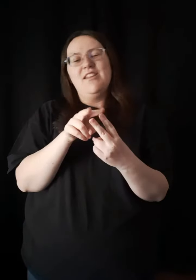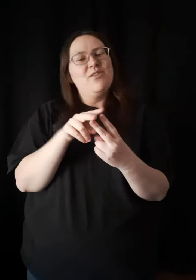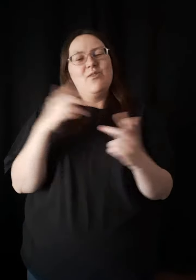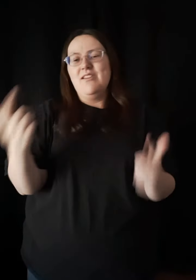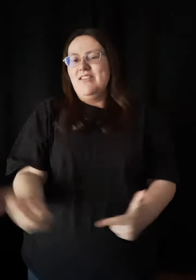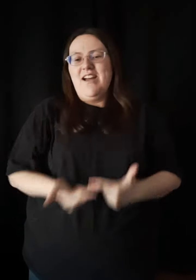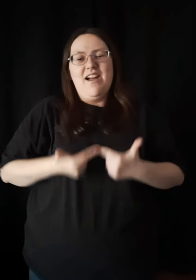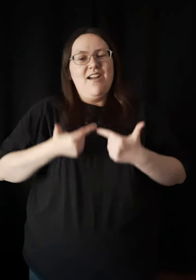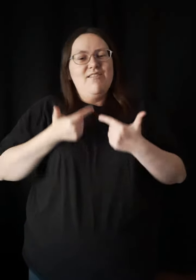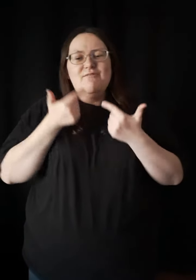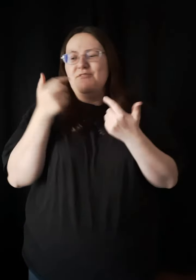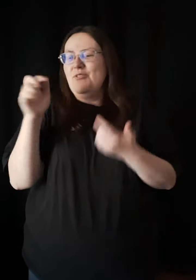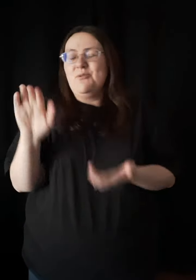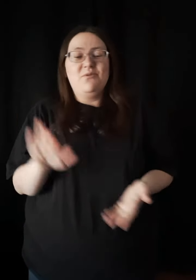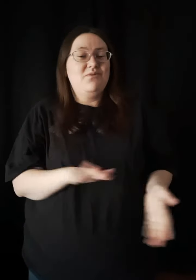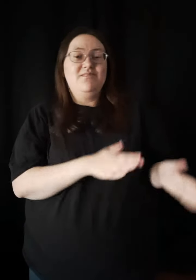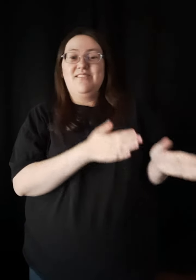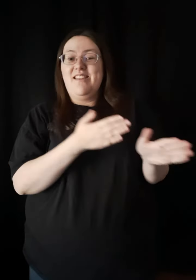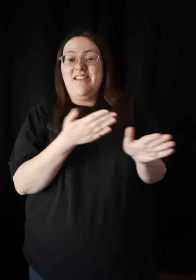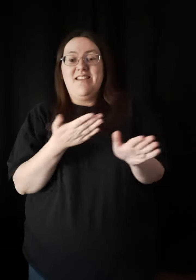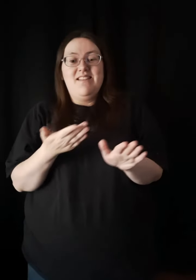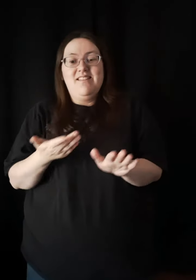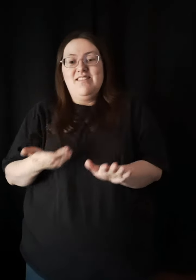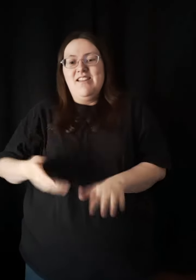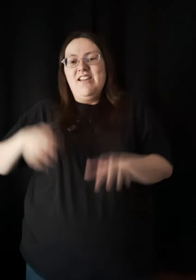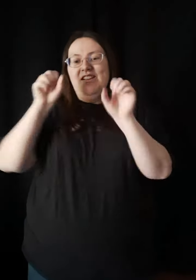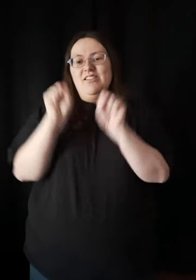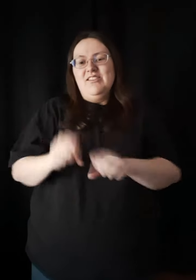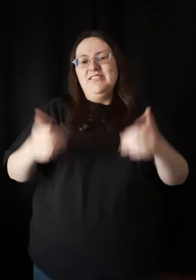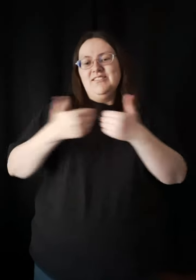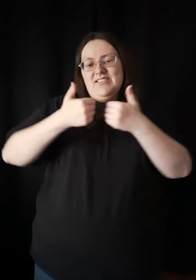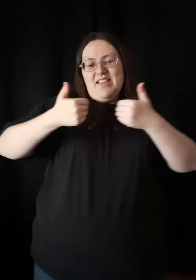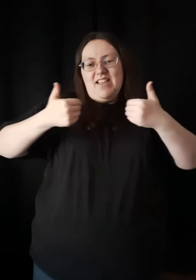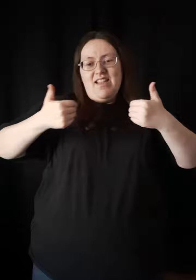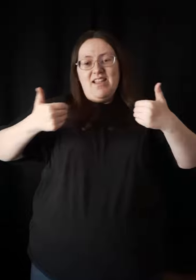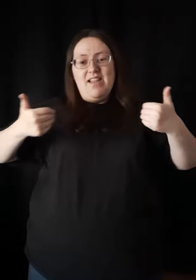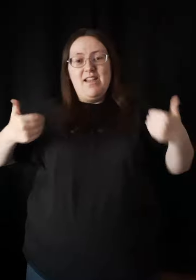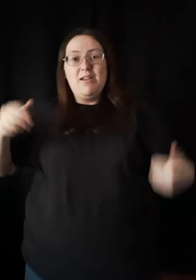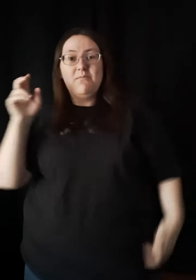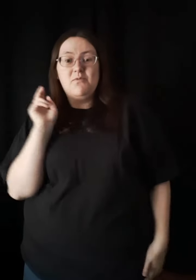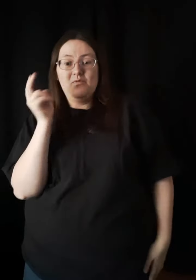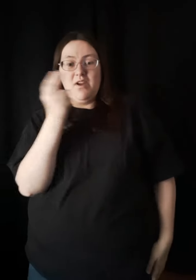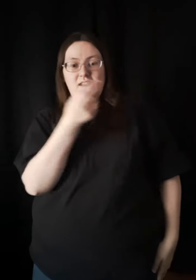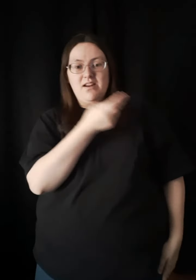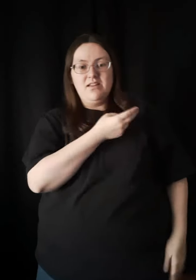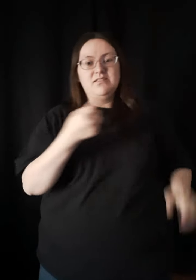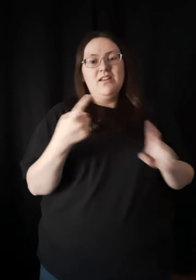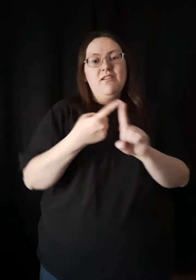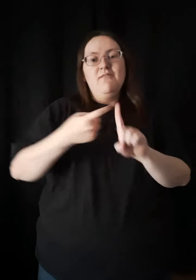Neither life, nor death Could separate us